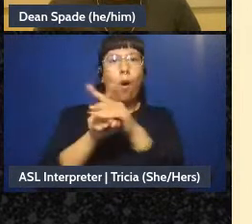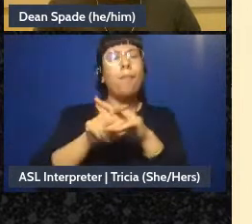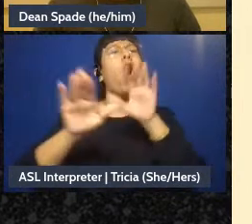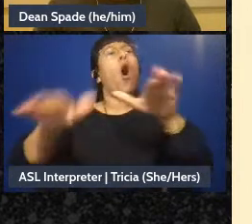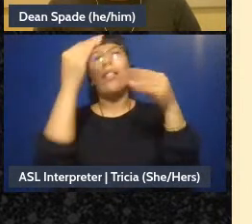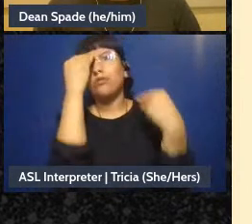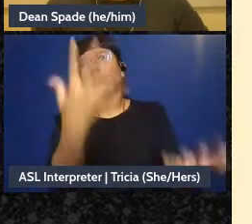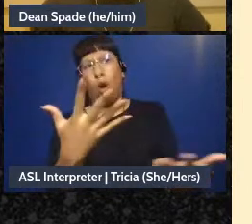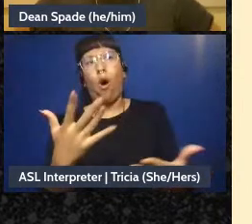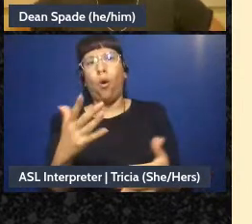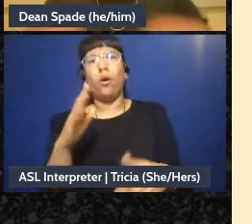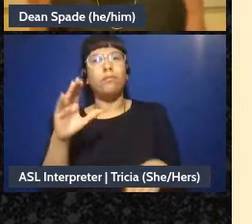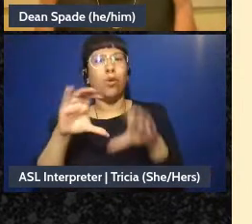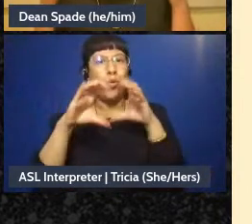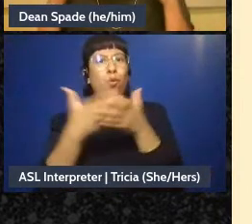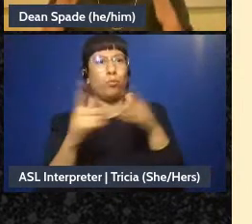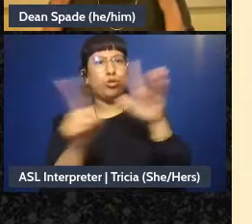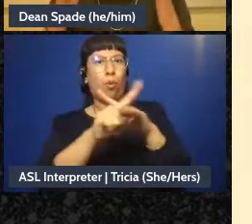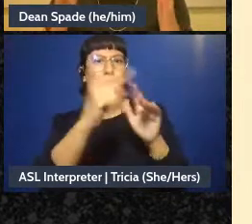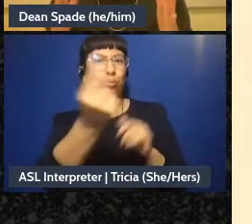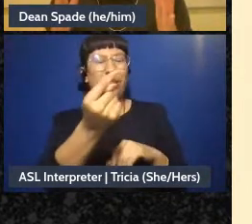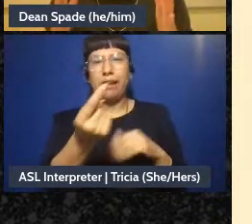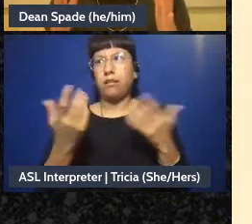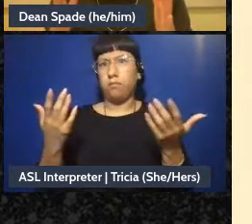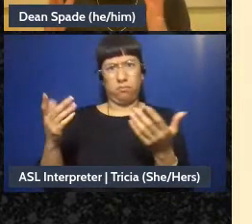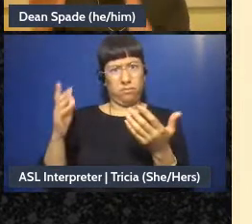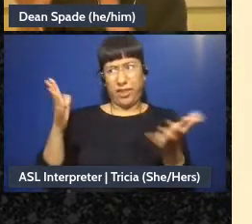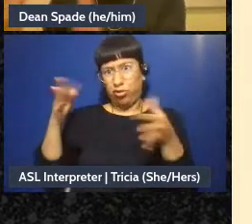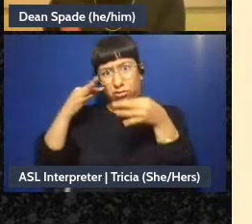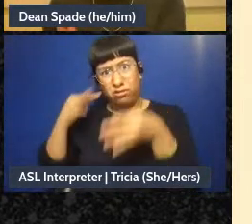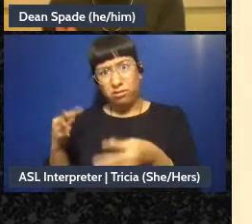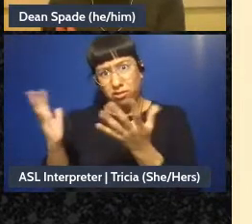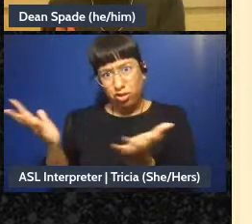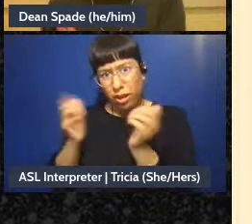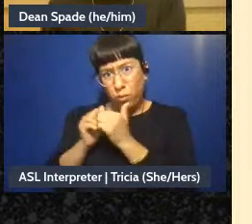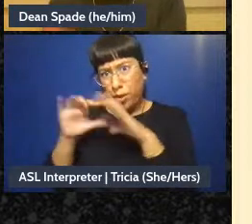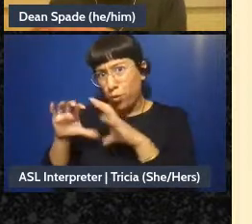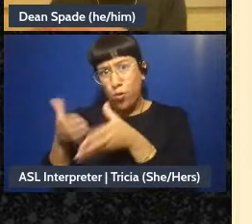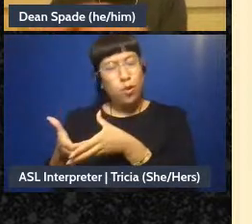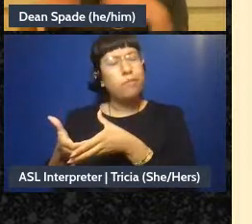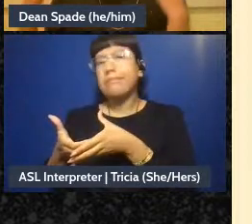everybody else” Like, it's just let's it reminds us all that I'm part of a group and I can't just